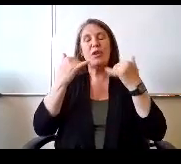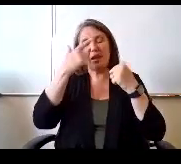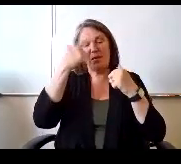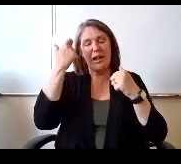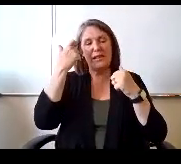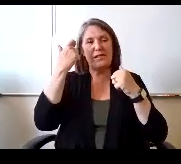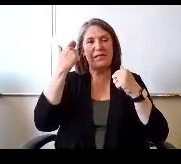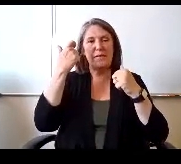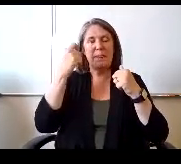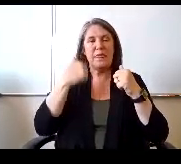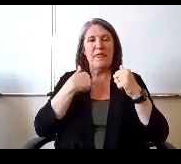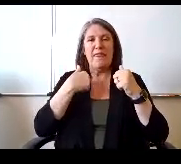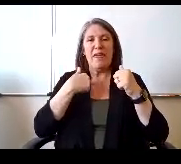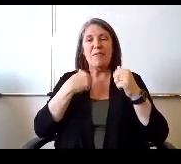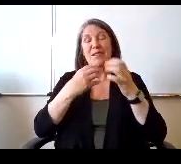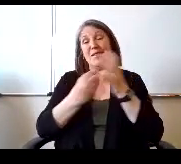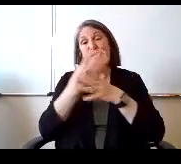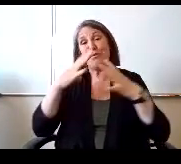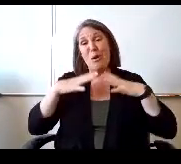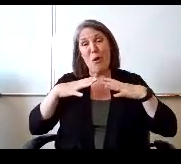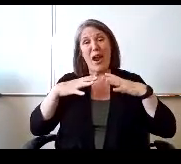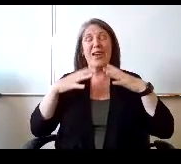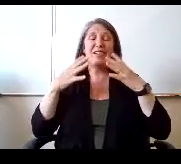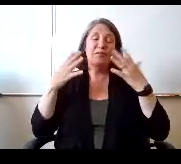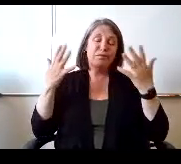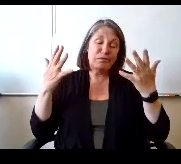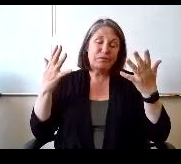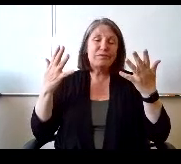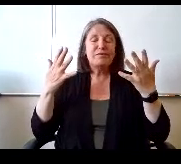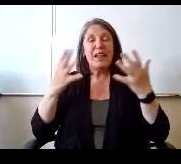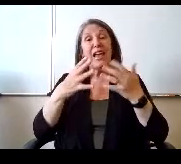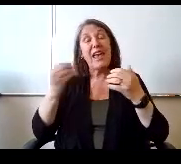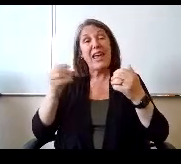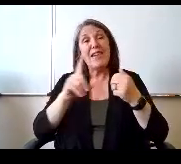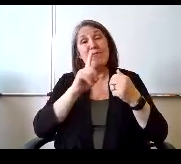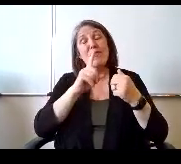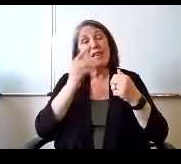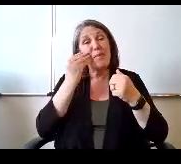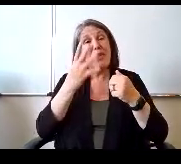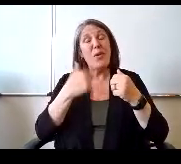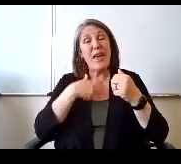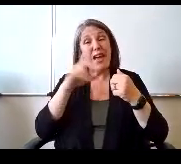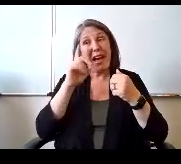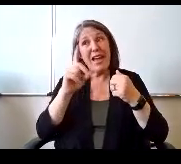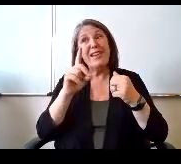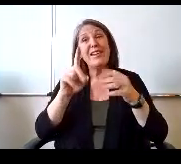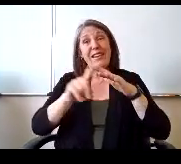spring break and things like that, and by away I actually did get to get away with one of my children.